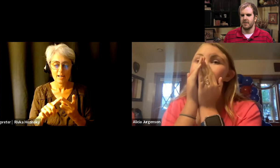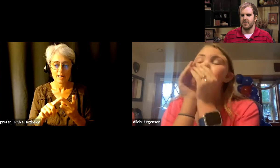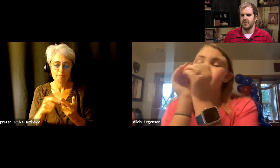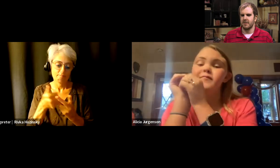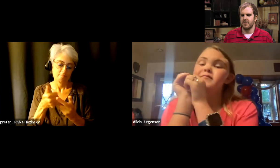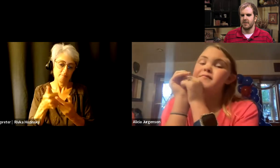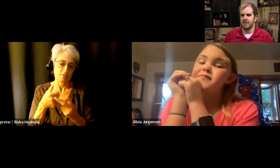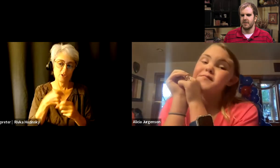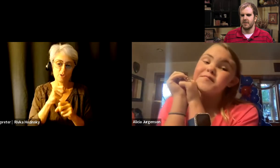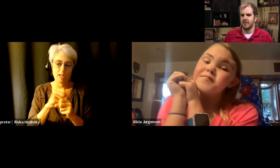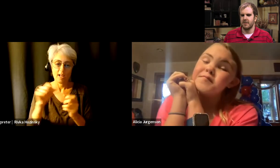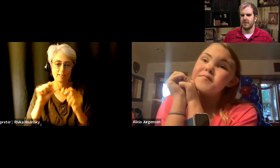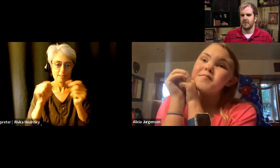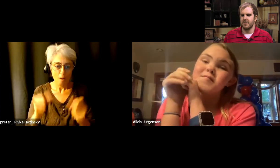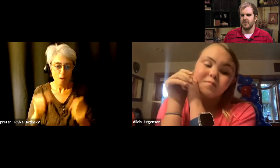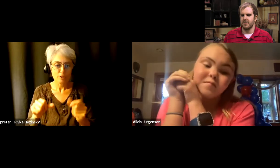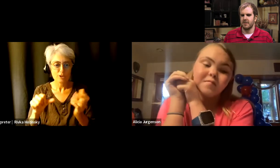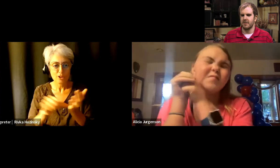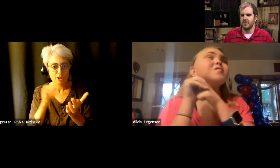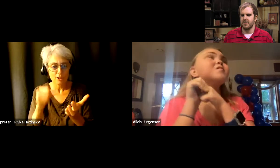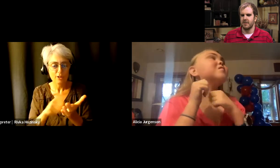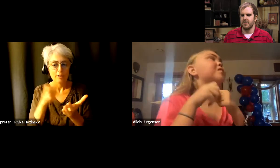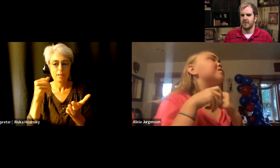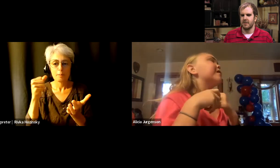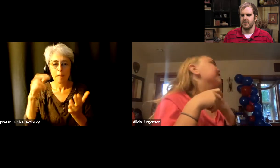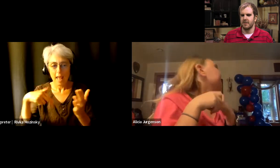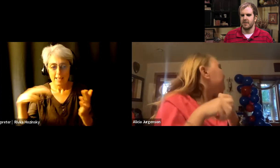sculptures or paintings or different things like that?